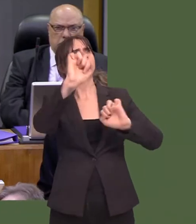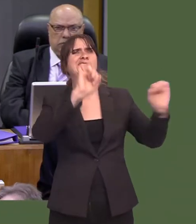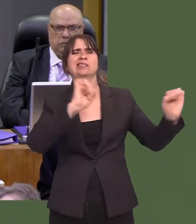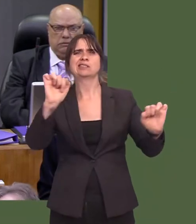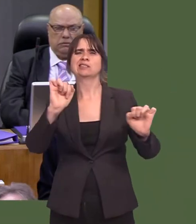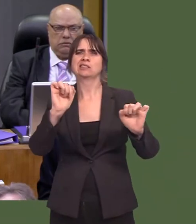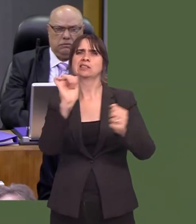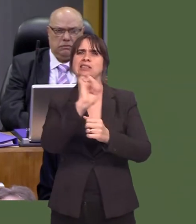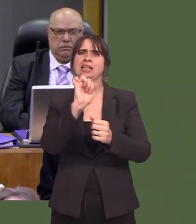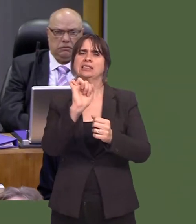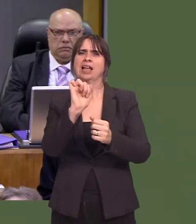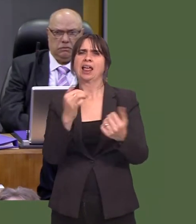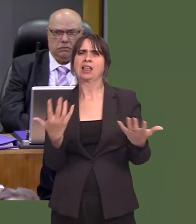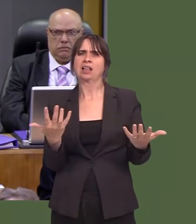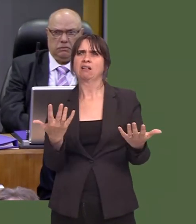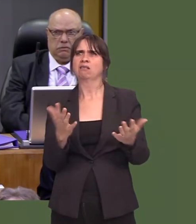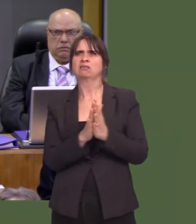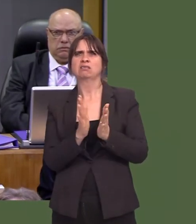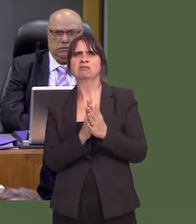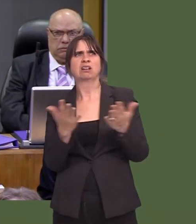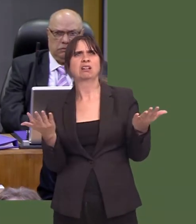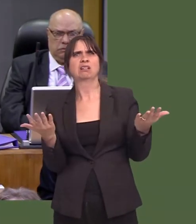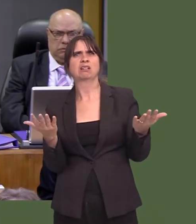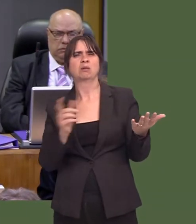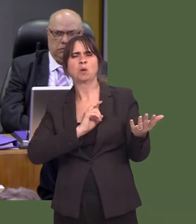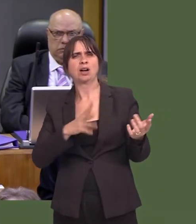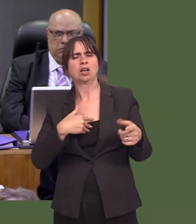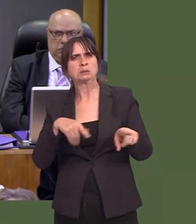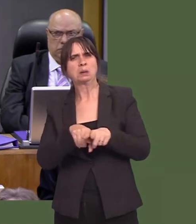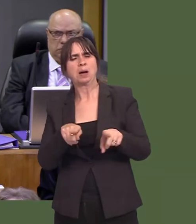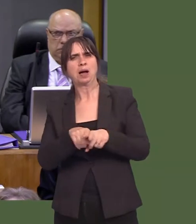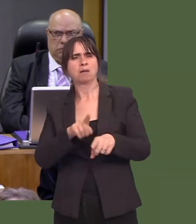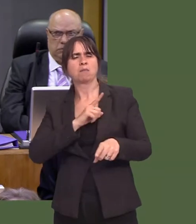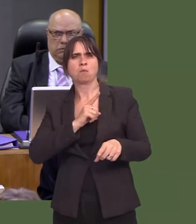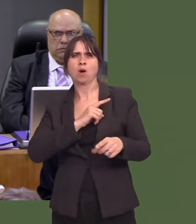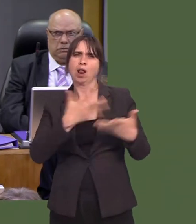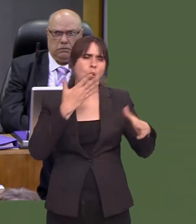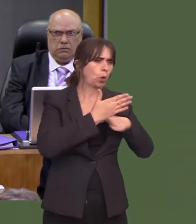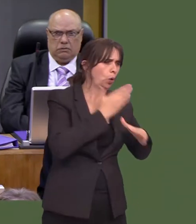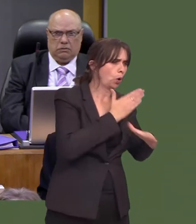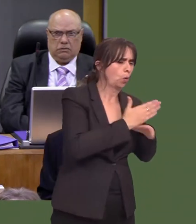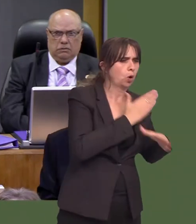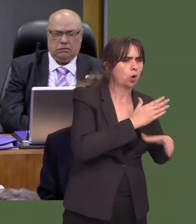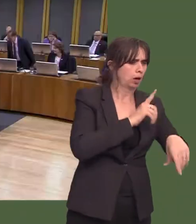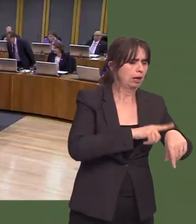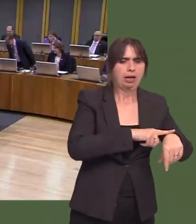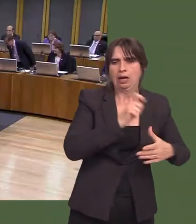That, surely, would be a great way of ensuring that as many citizens as possible have every opportunity to get to the voting booth.